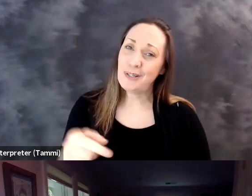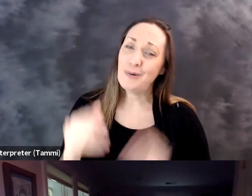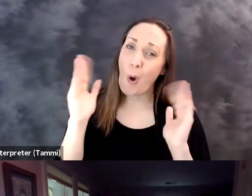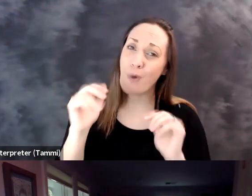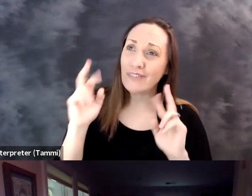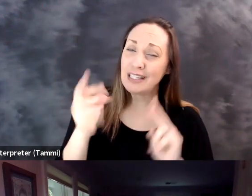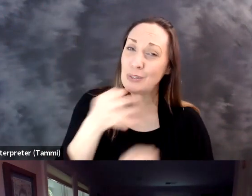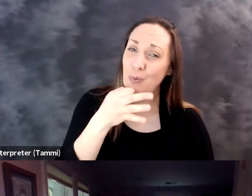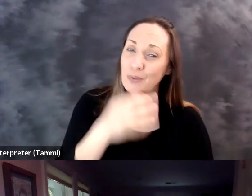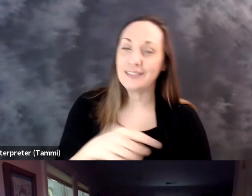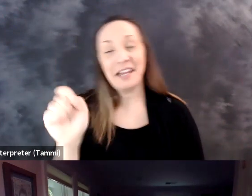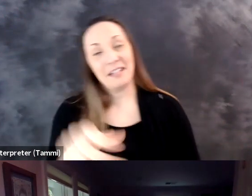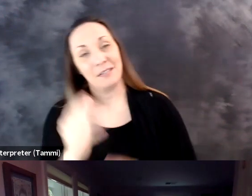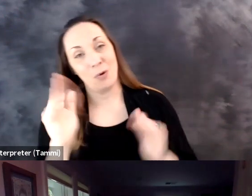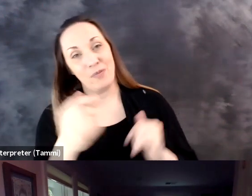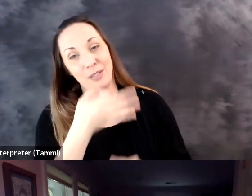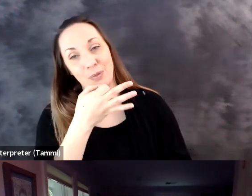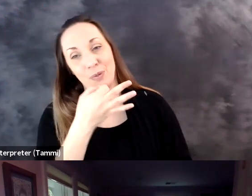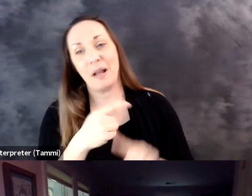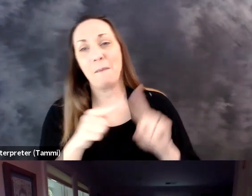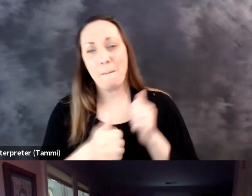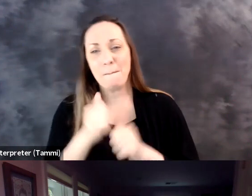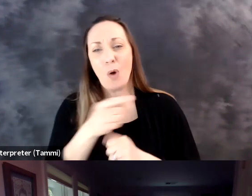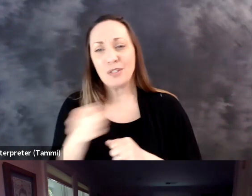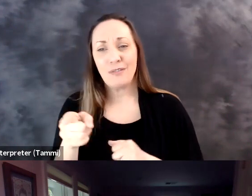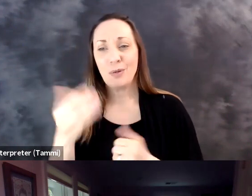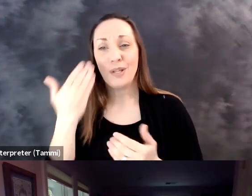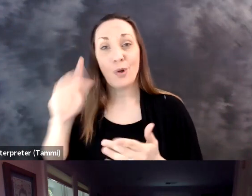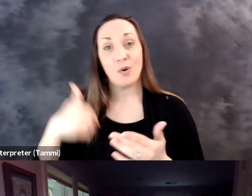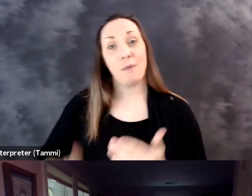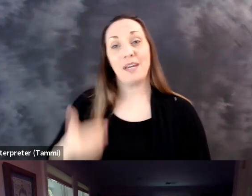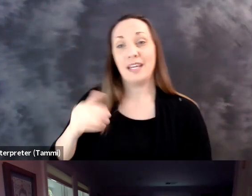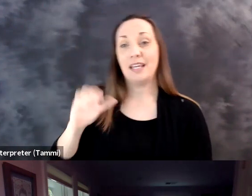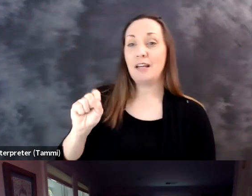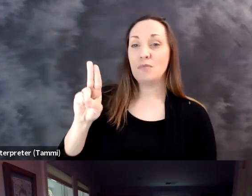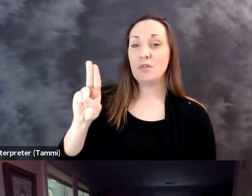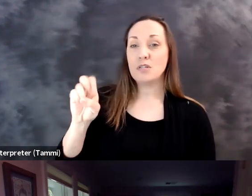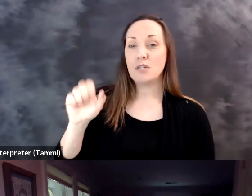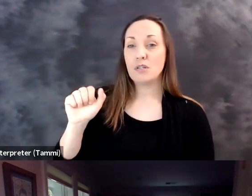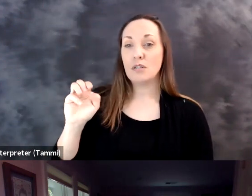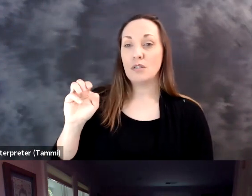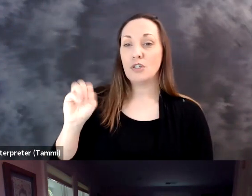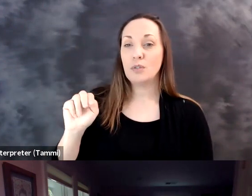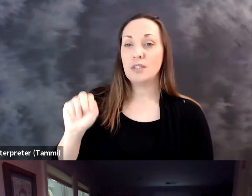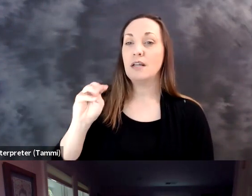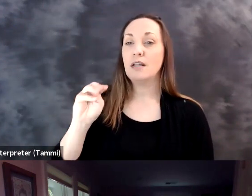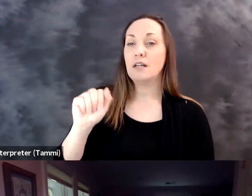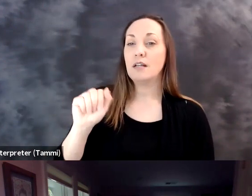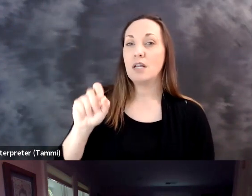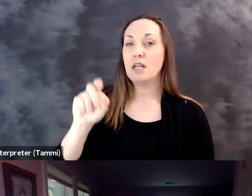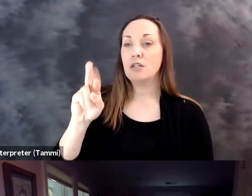Susan: Yeah, it's been a while. seeing you. Christopher: It has, I've missed Hopefully soon.